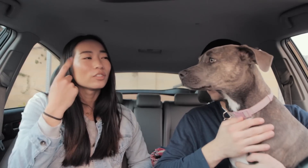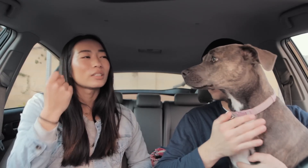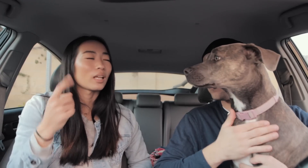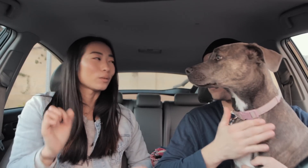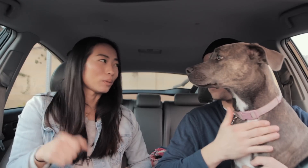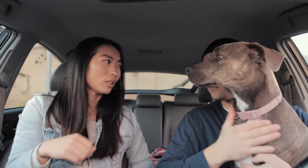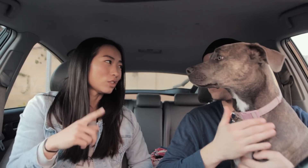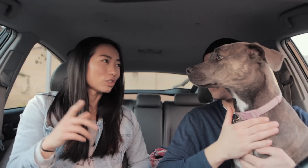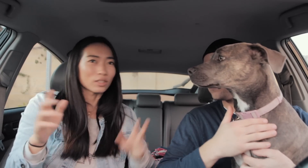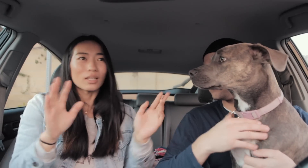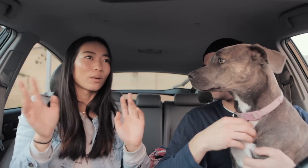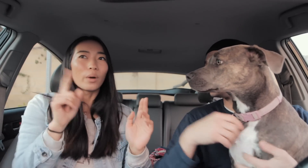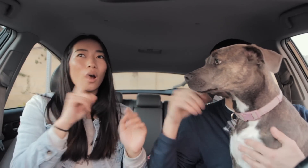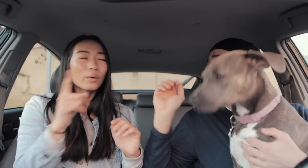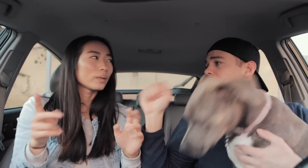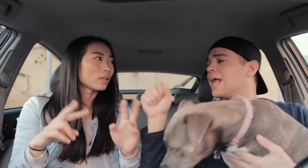I mean understandably, she's like where are we